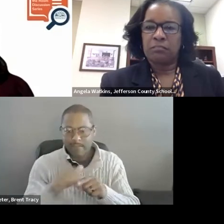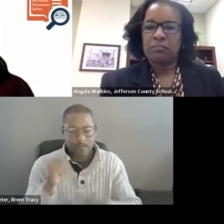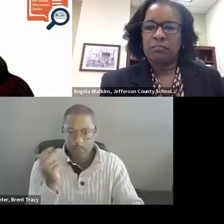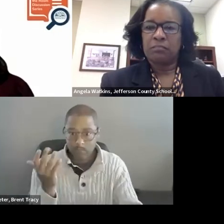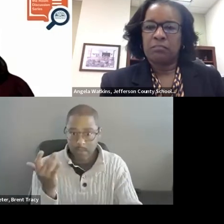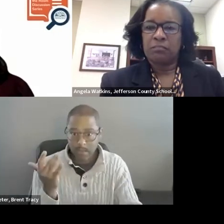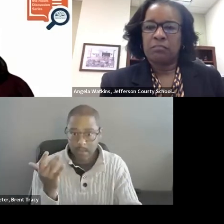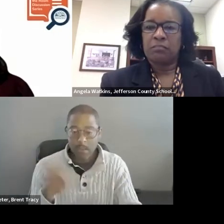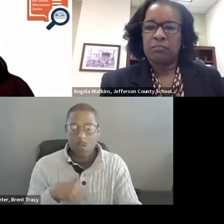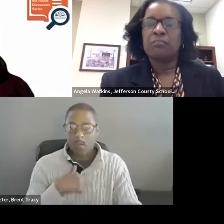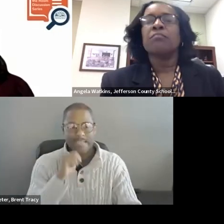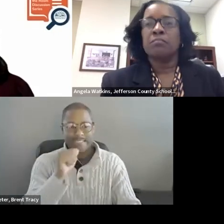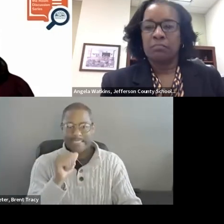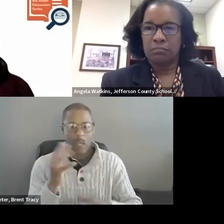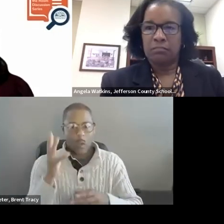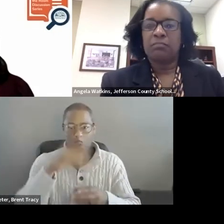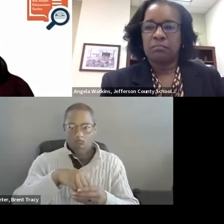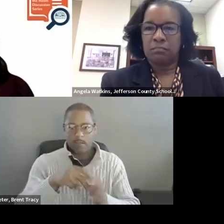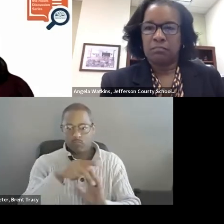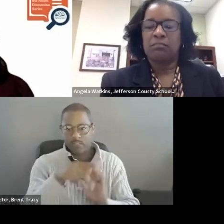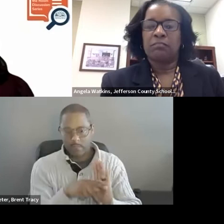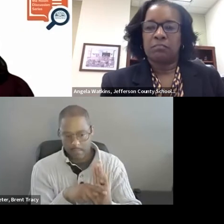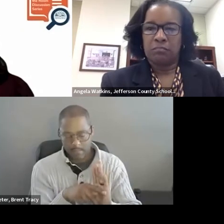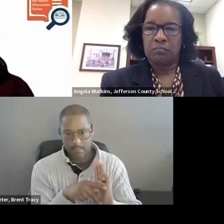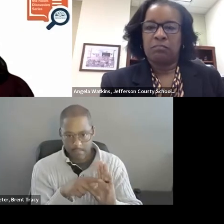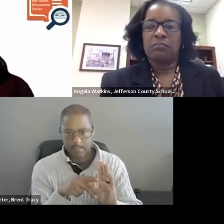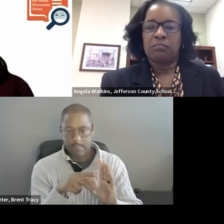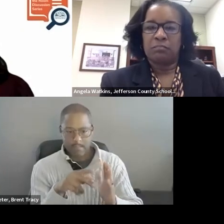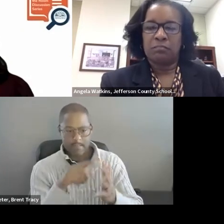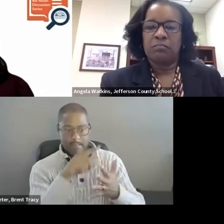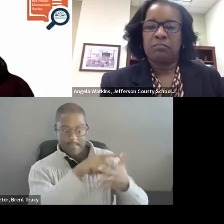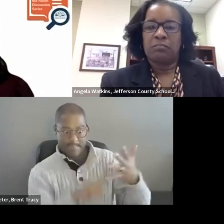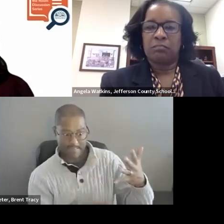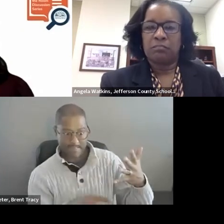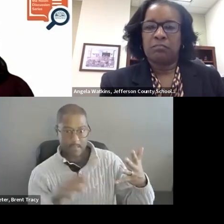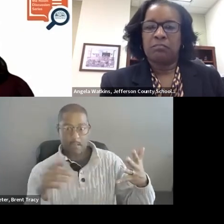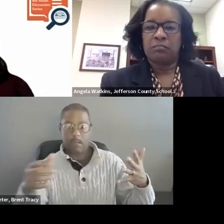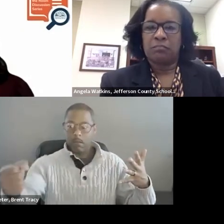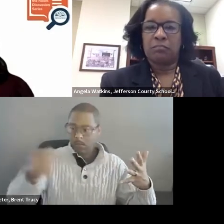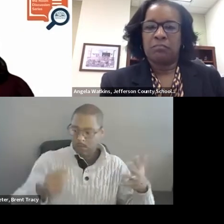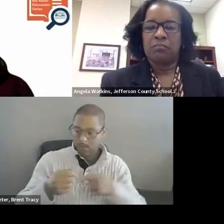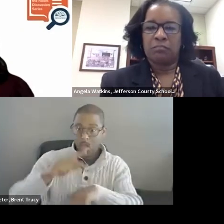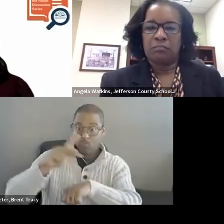include principals. And educate the principals about what it was that we were asking the coaches to do.